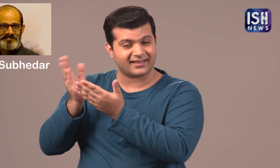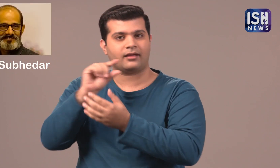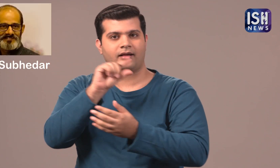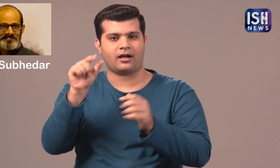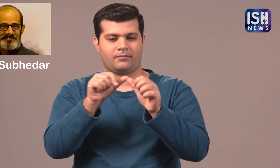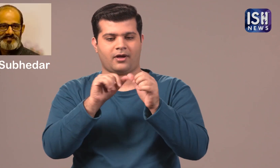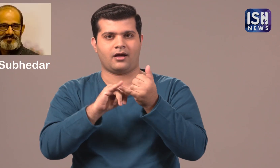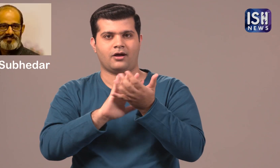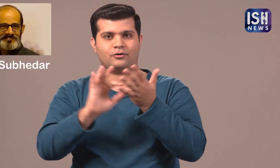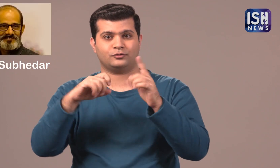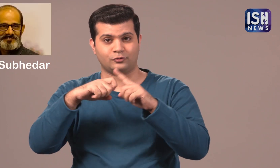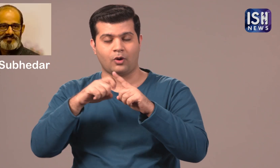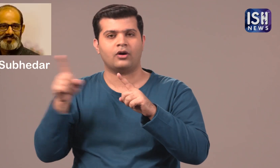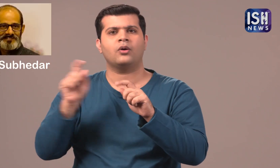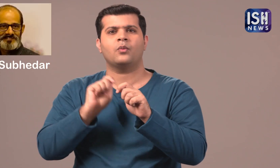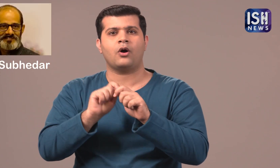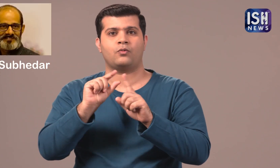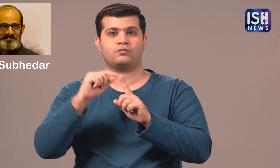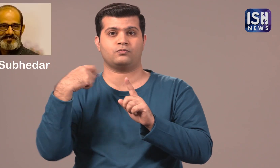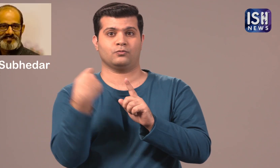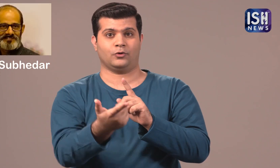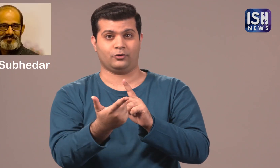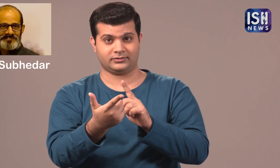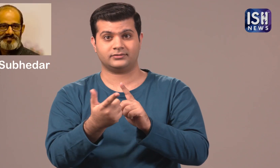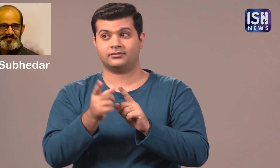His name is Mr. Ashok and he is the Producer of the film.